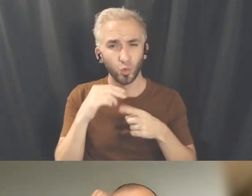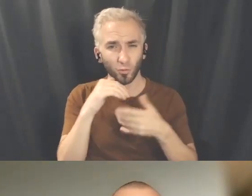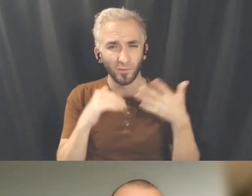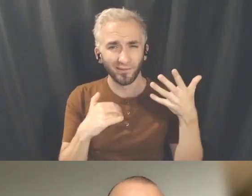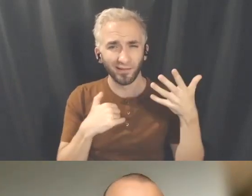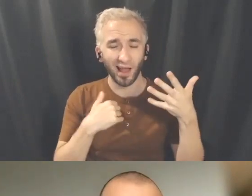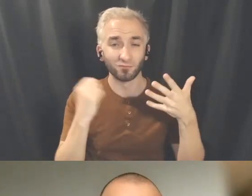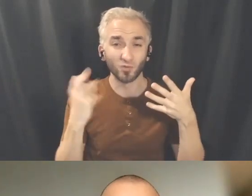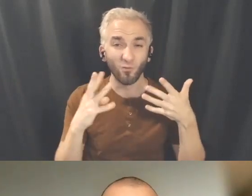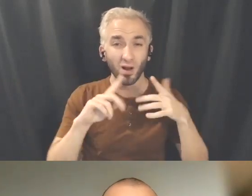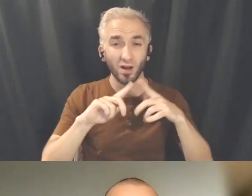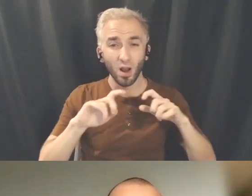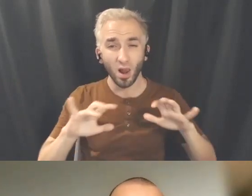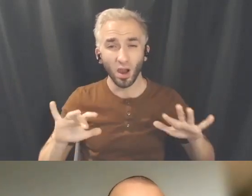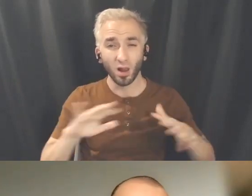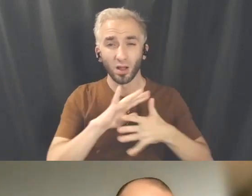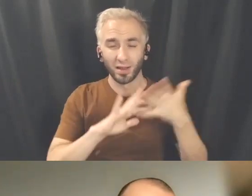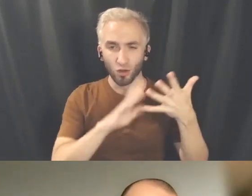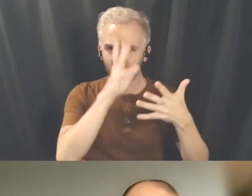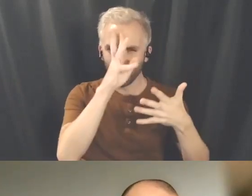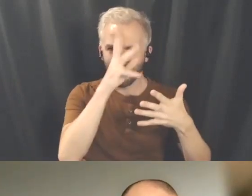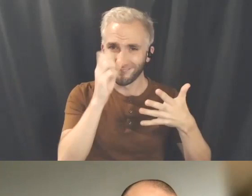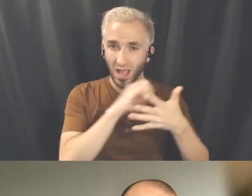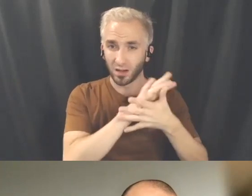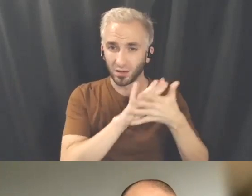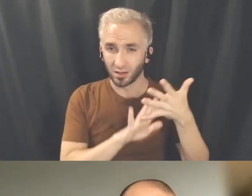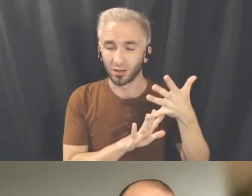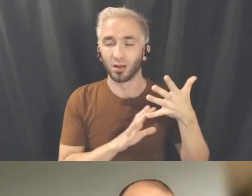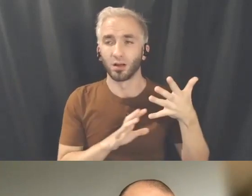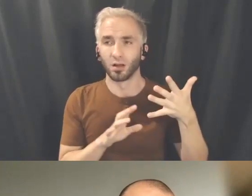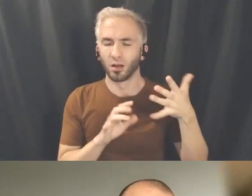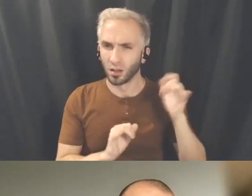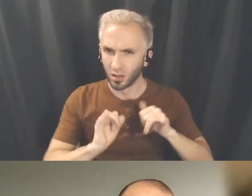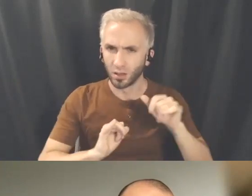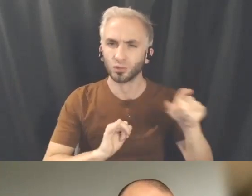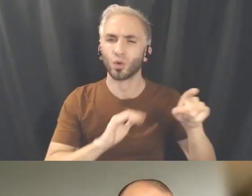and the creative means in which they're used, so what you're speaking to, kind of the